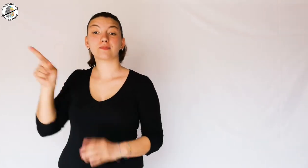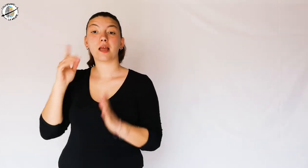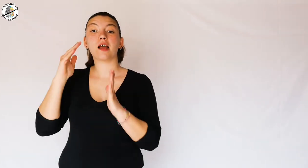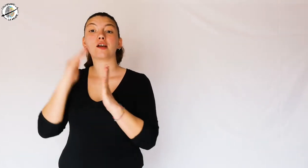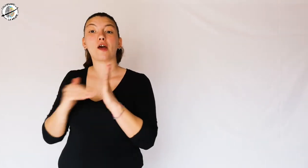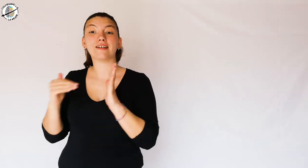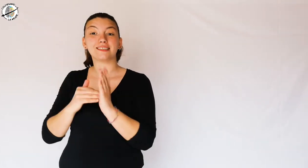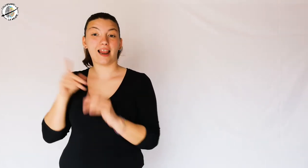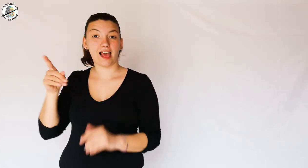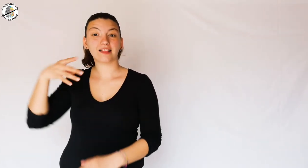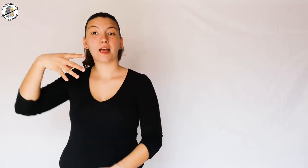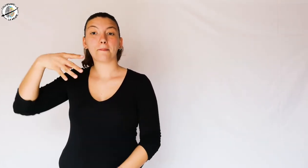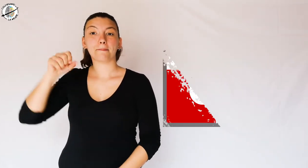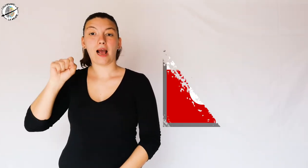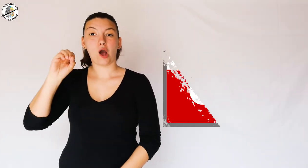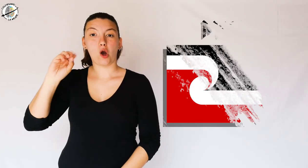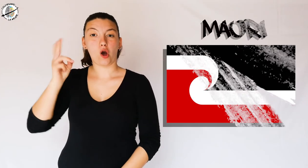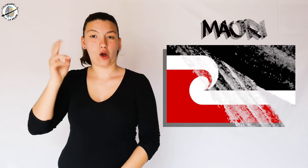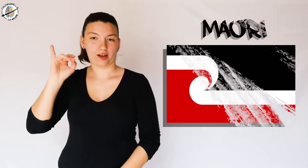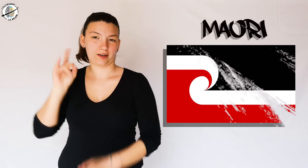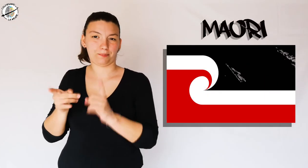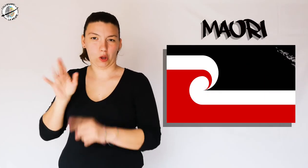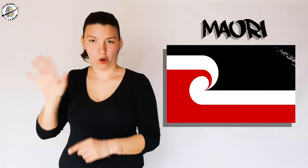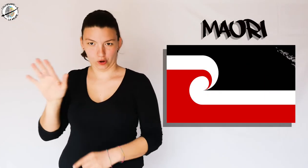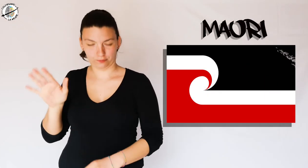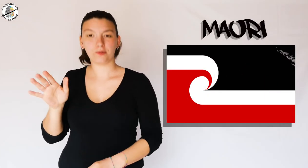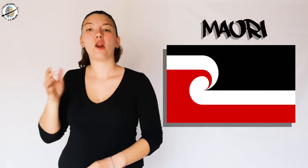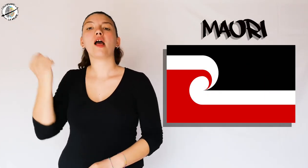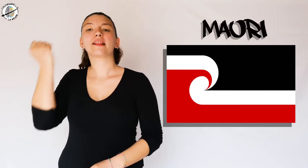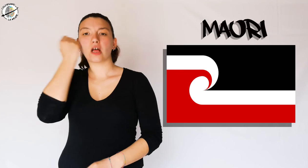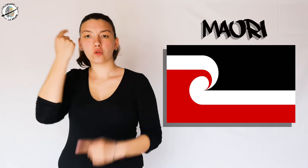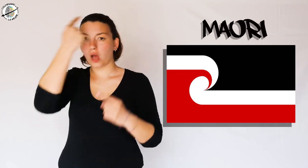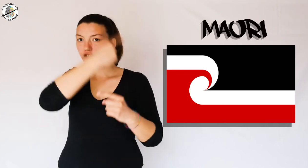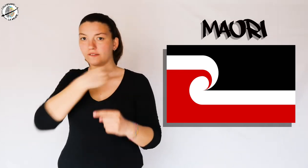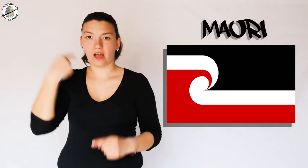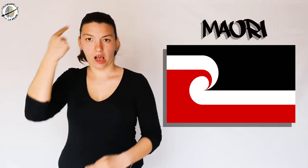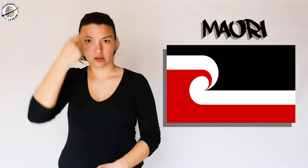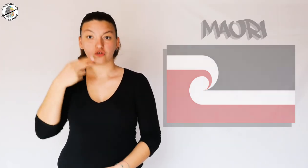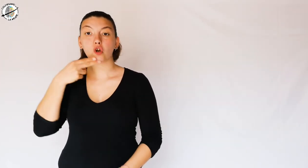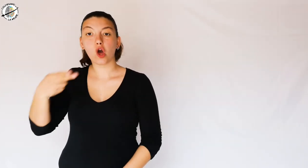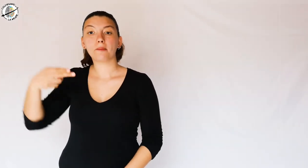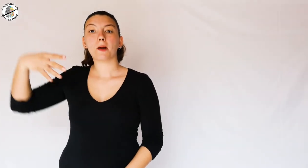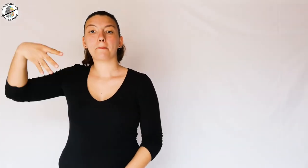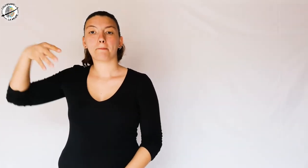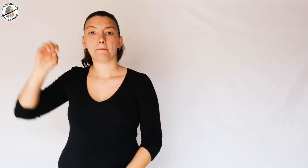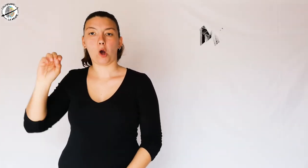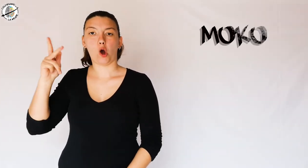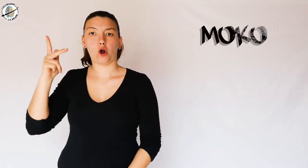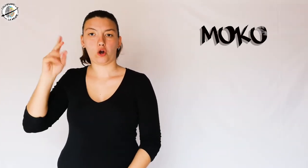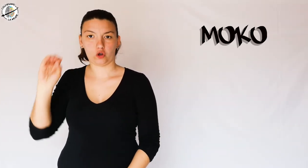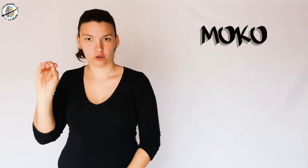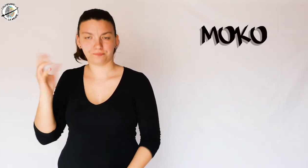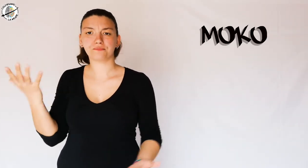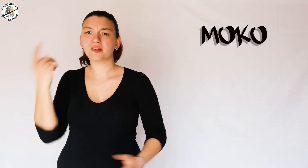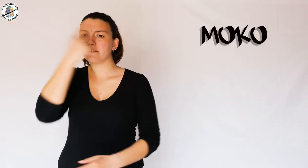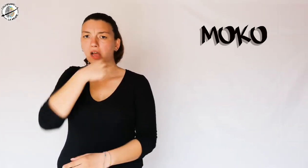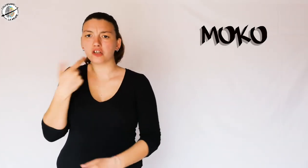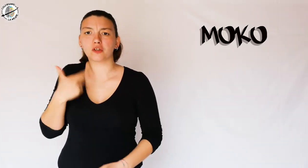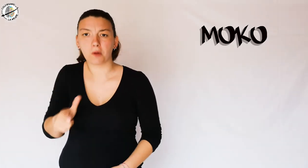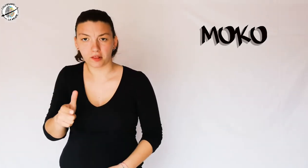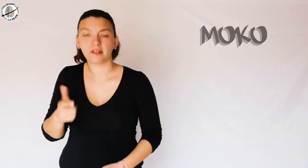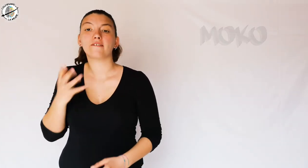In New Zealand, the Maori people get tattooed on their faces, the so-called Moko. Why in the face?